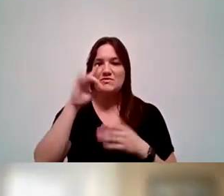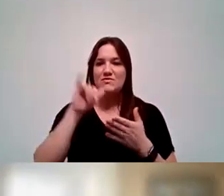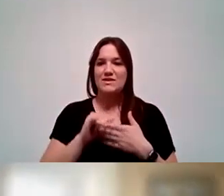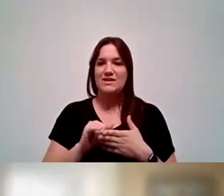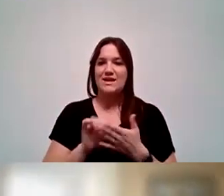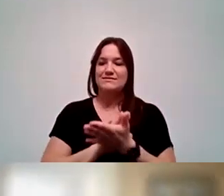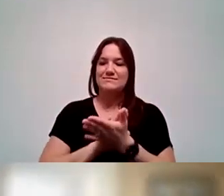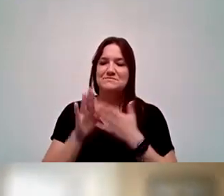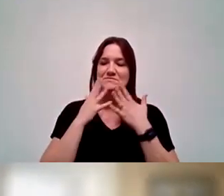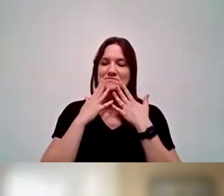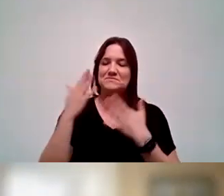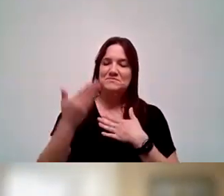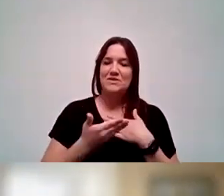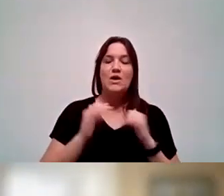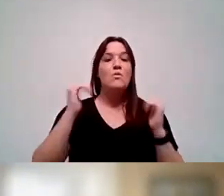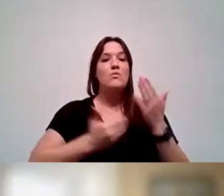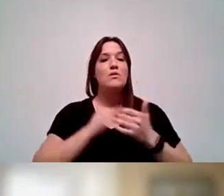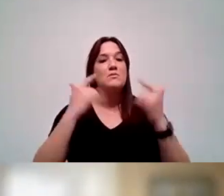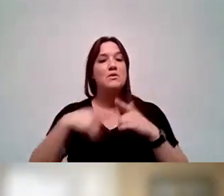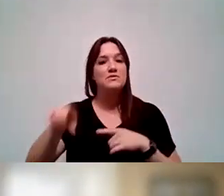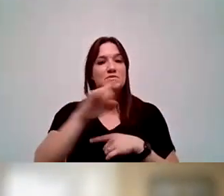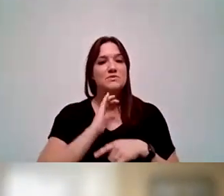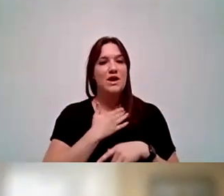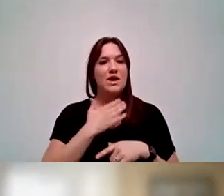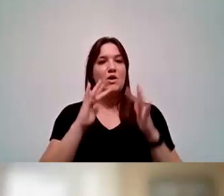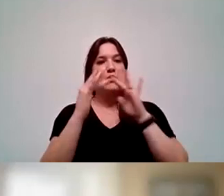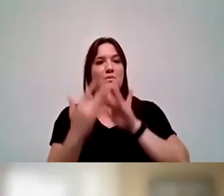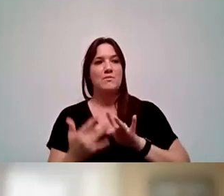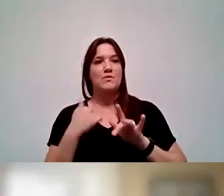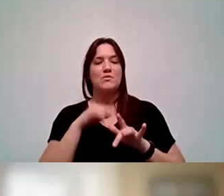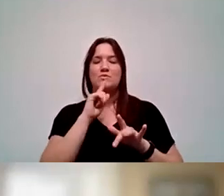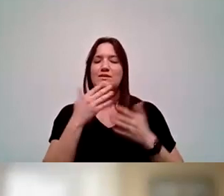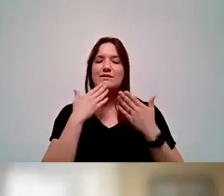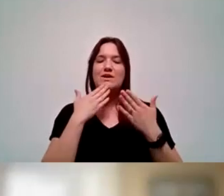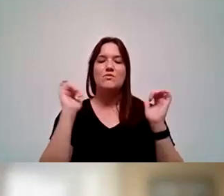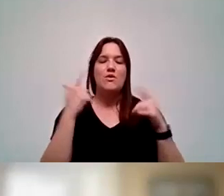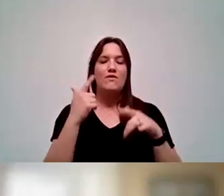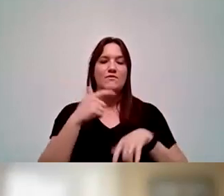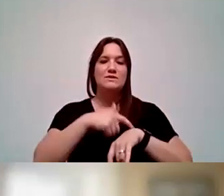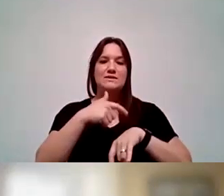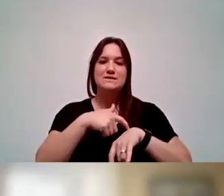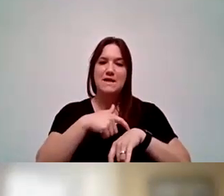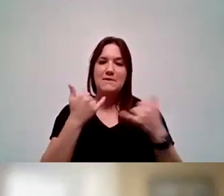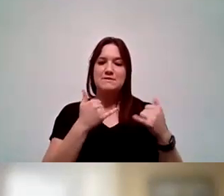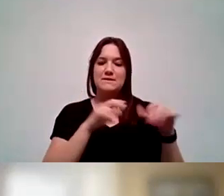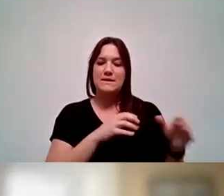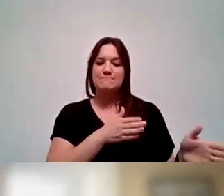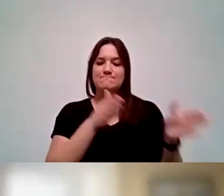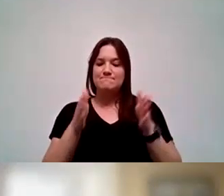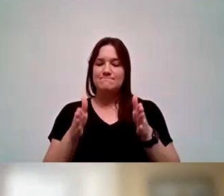introduction and welcome everyone to this webinar. We thank you so much for taking time out of your busy day, especially during lunch time.